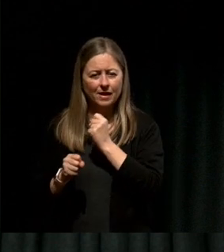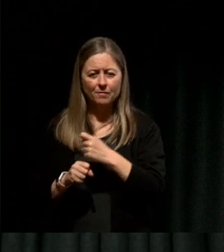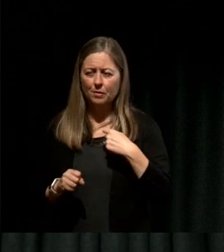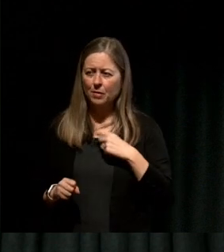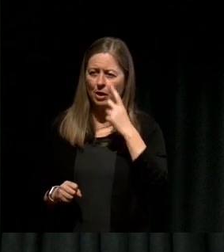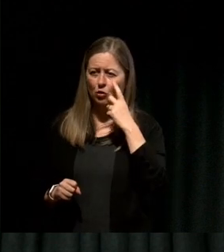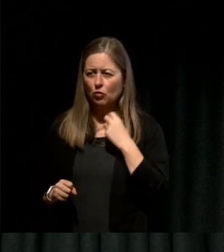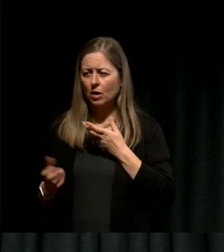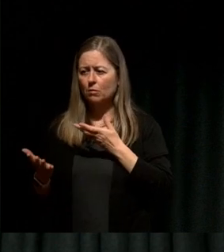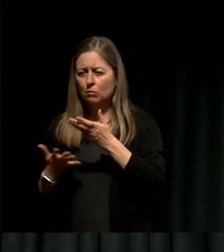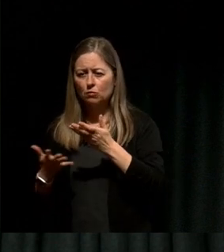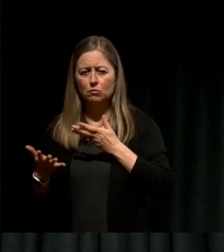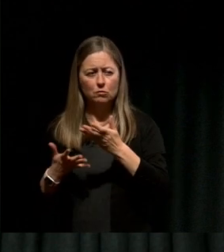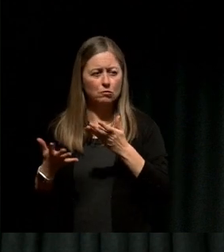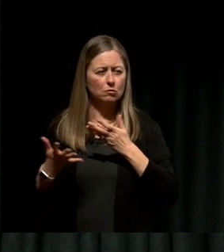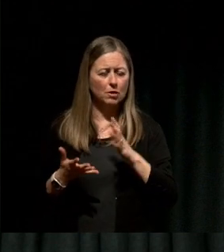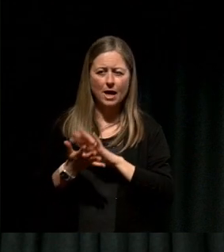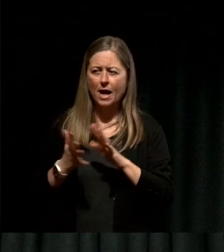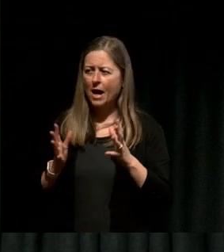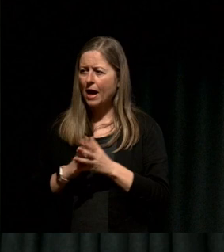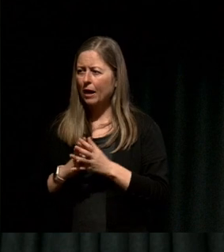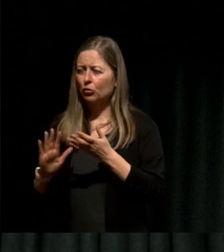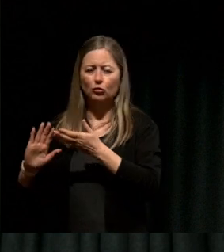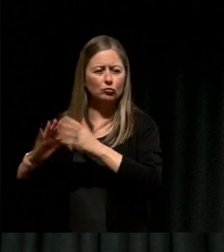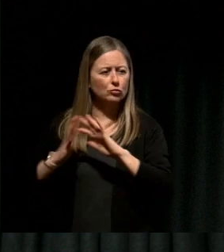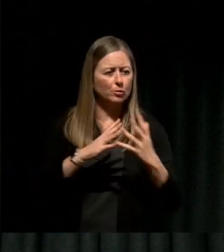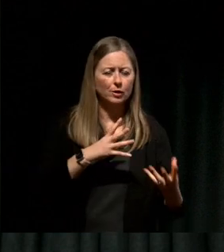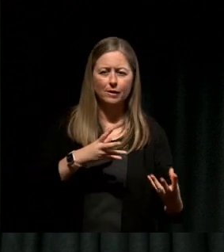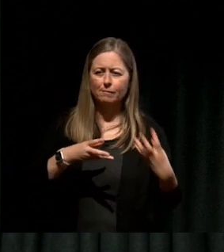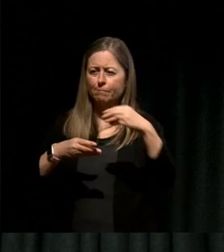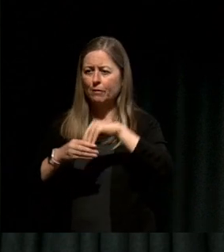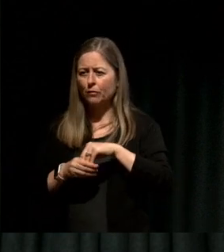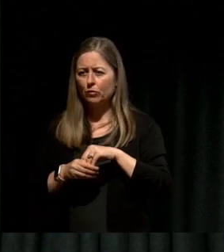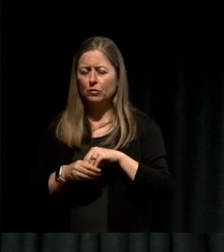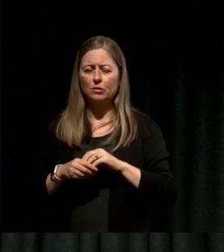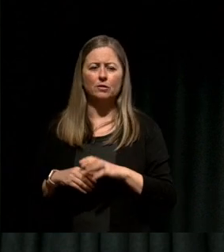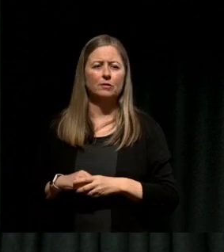how to engage with our community and not getting much traction, I remember walking home one